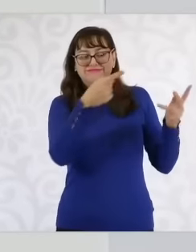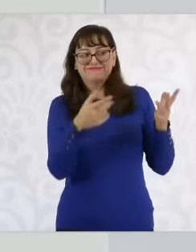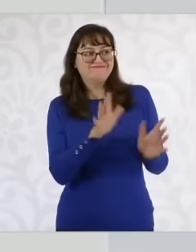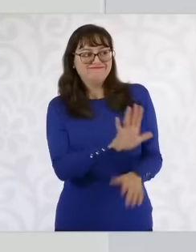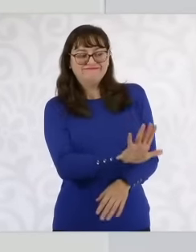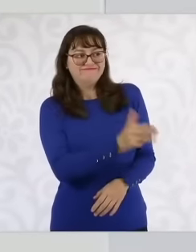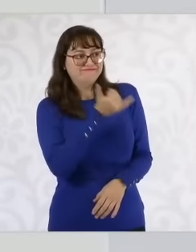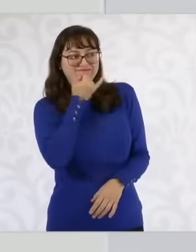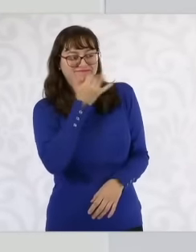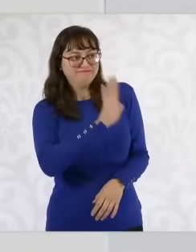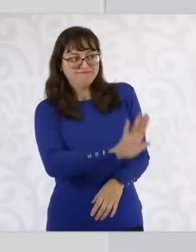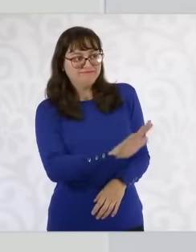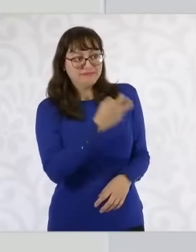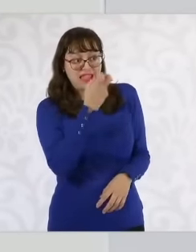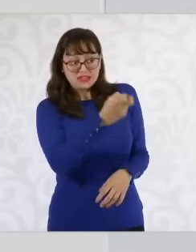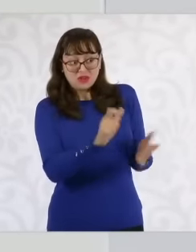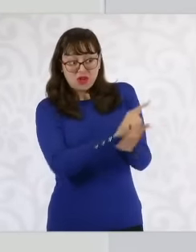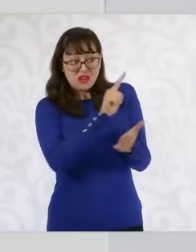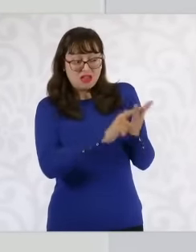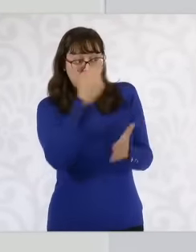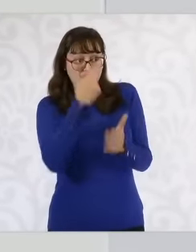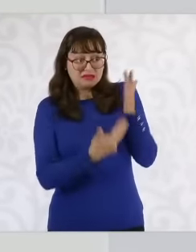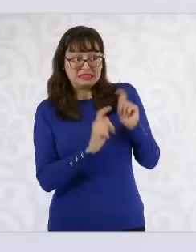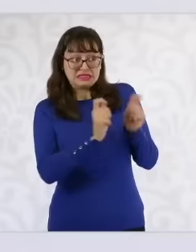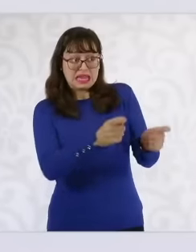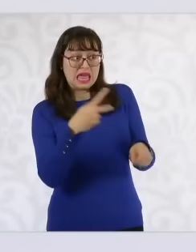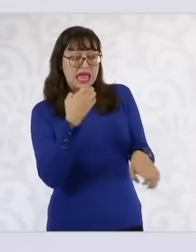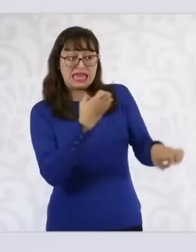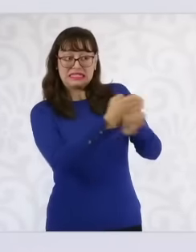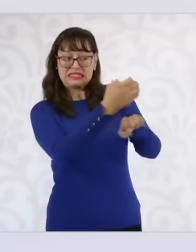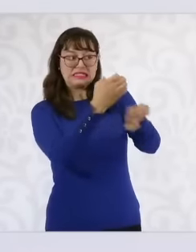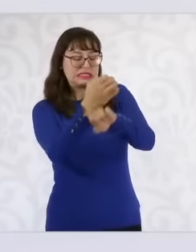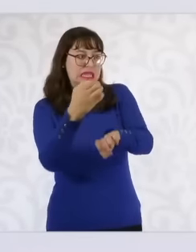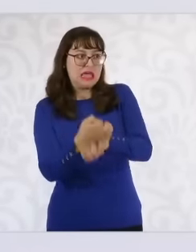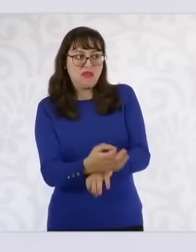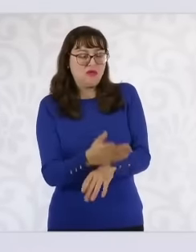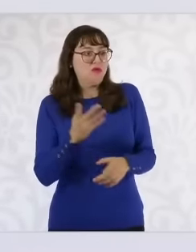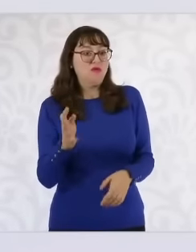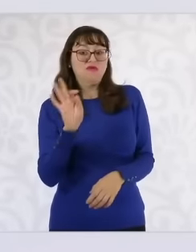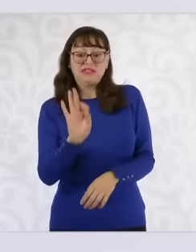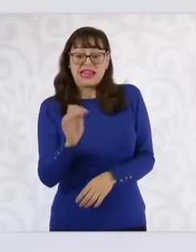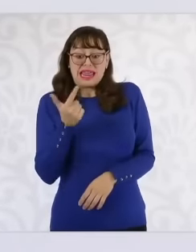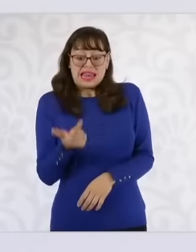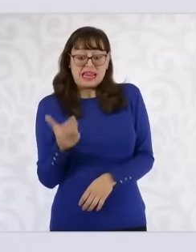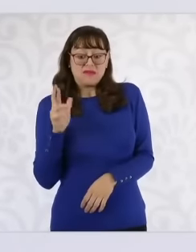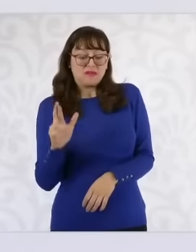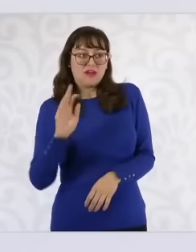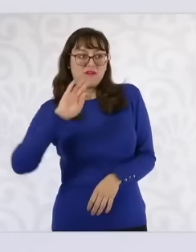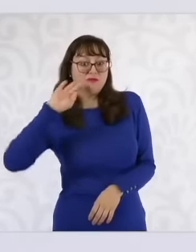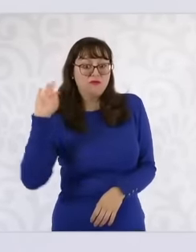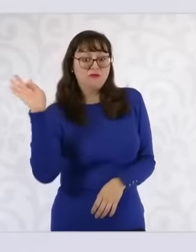many crimes of the common jurisdiction that correspond to him. To the States, it's not that we are not going